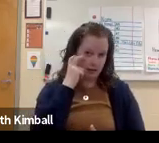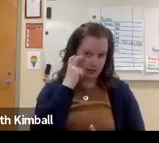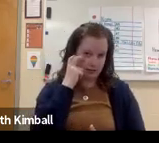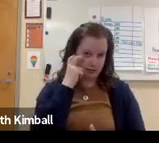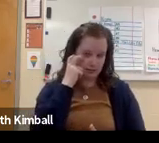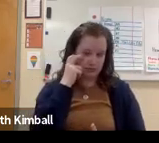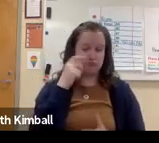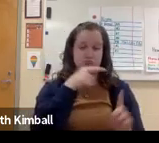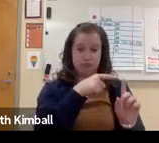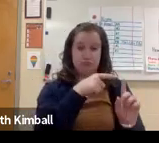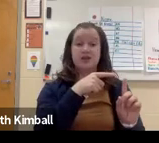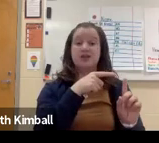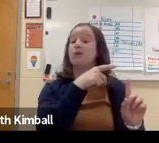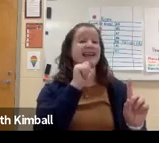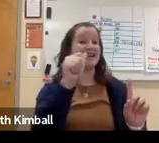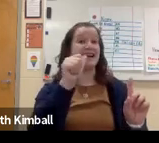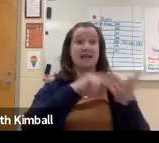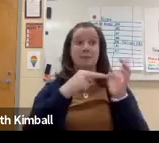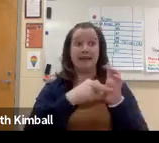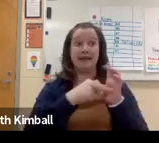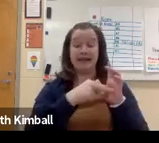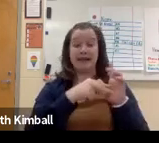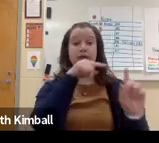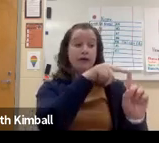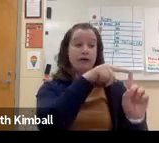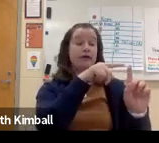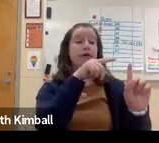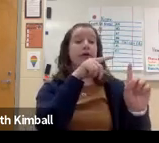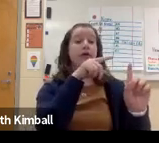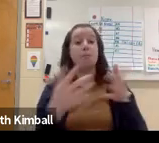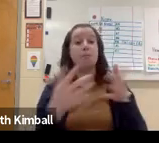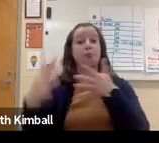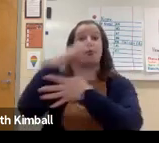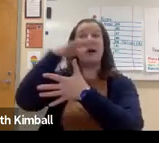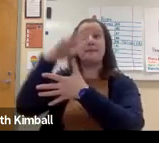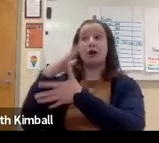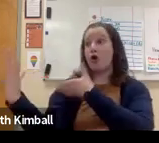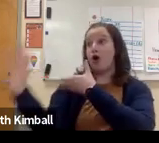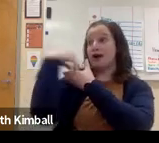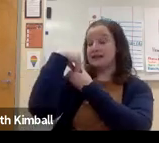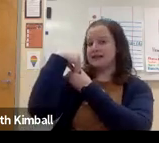And this is those that have their primary disability as being deaf or deaf/blind.